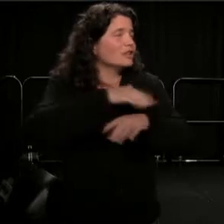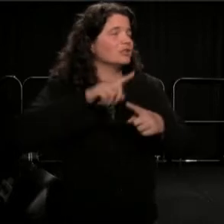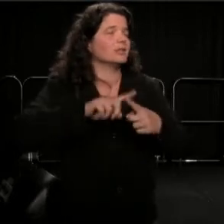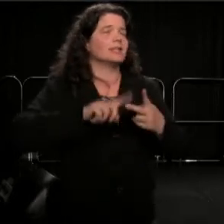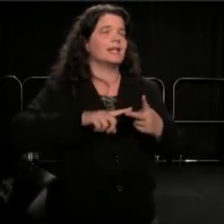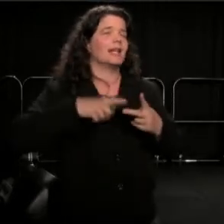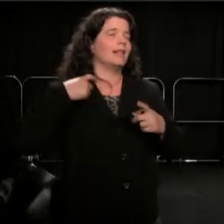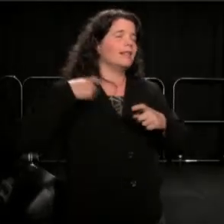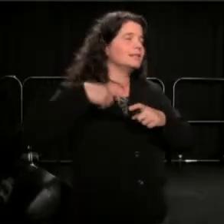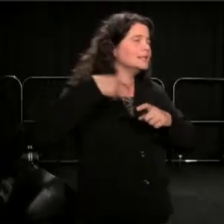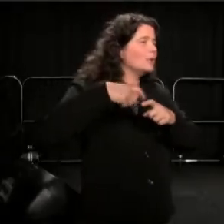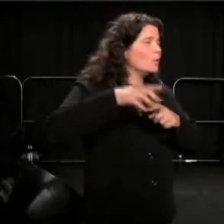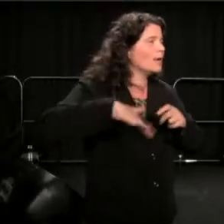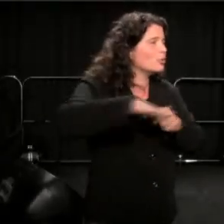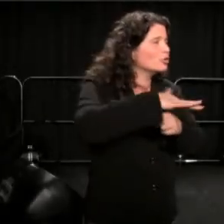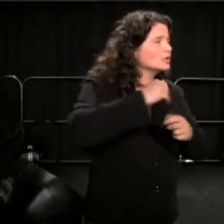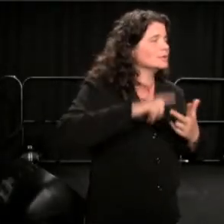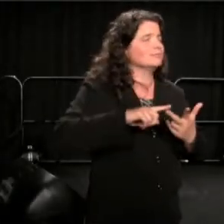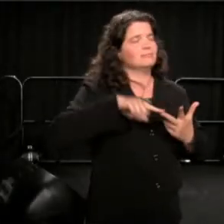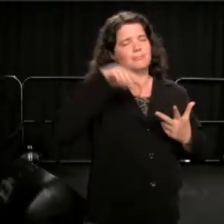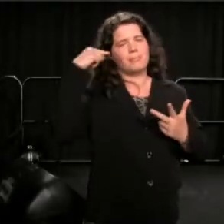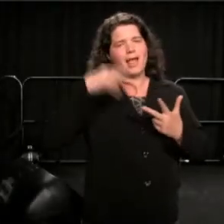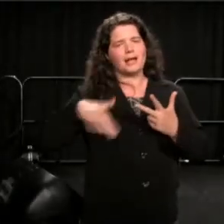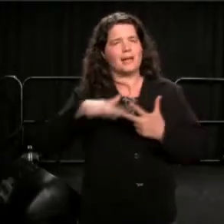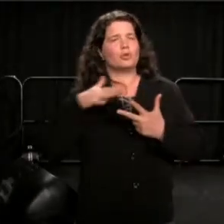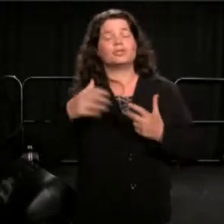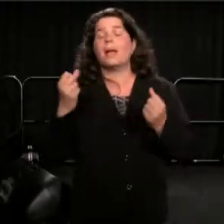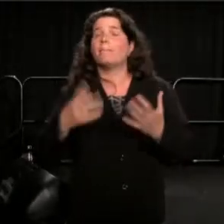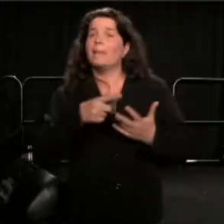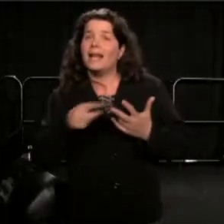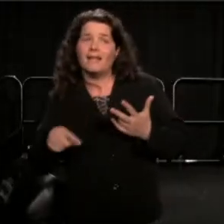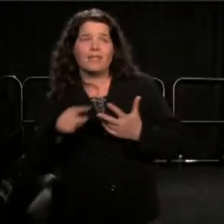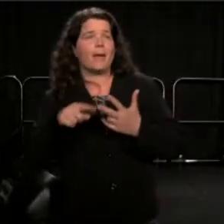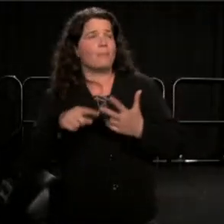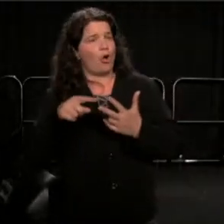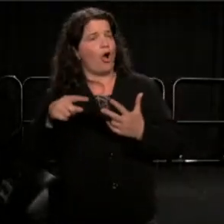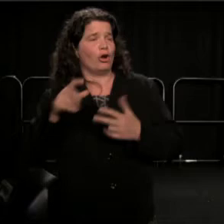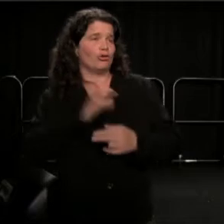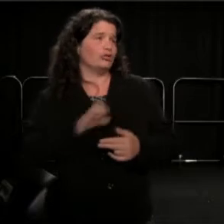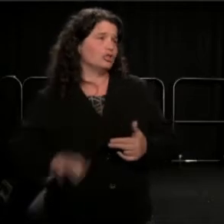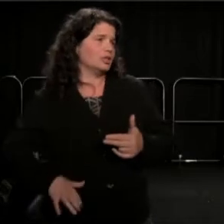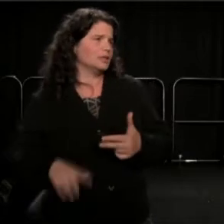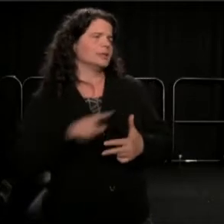And many of them, the Blacks and Latinos are Christians. Native Americans have their own spirituality.